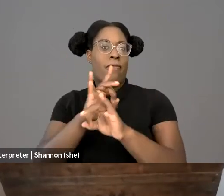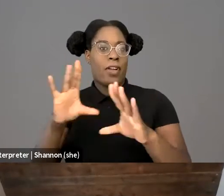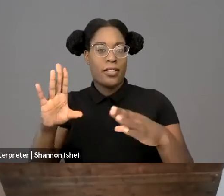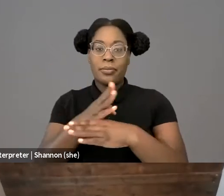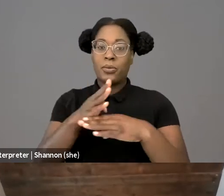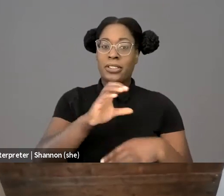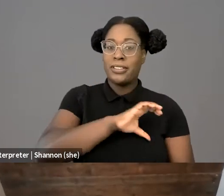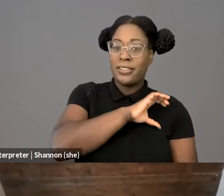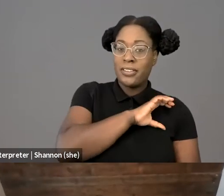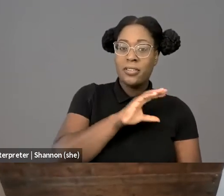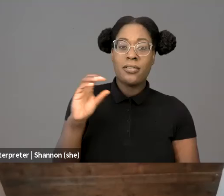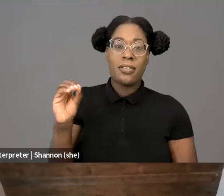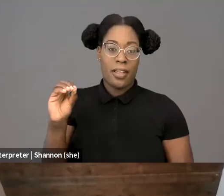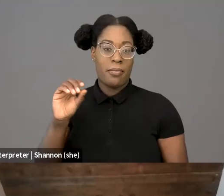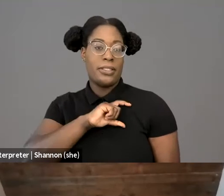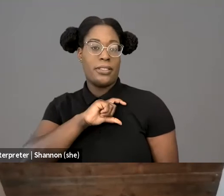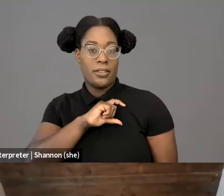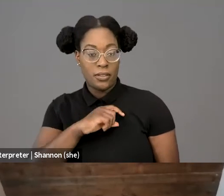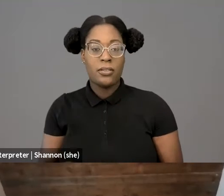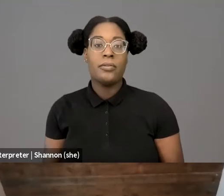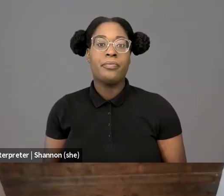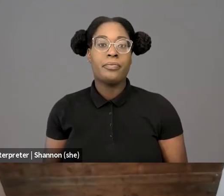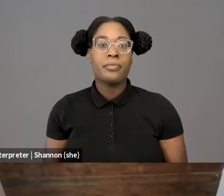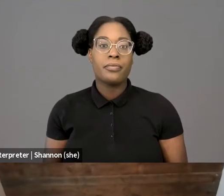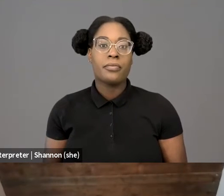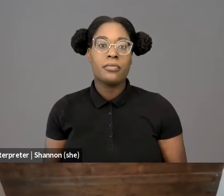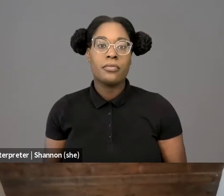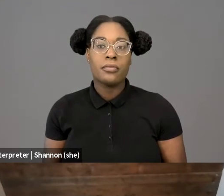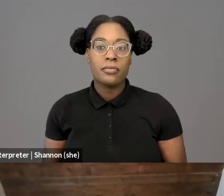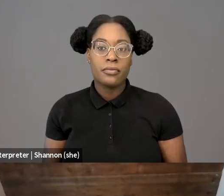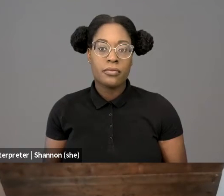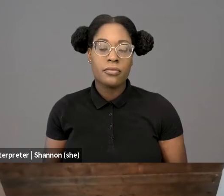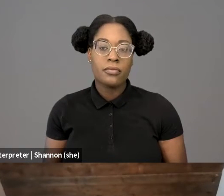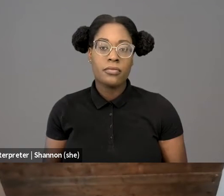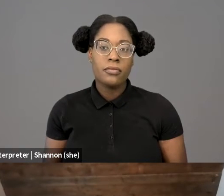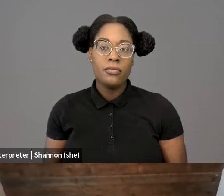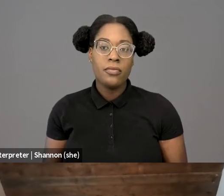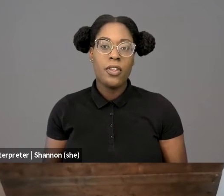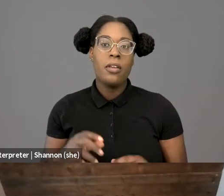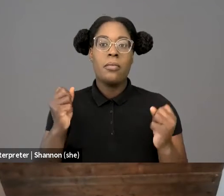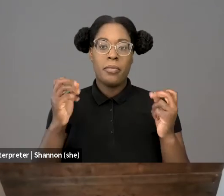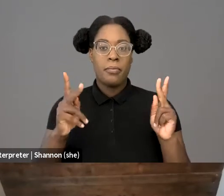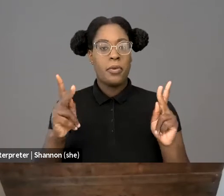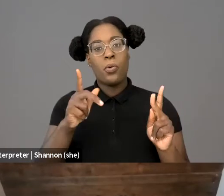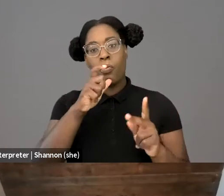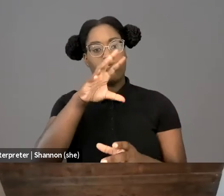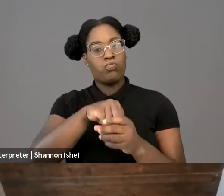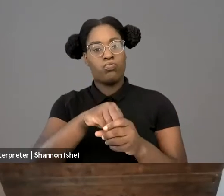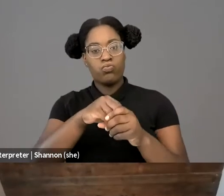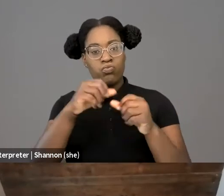The resurgence of protests by Black Lives Matter activists and their rallying cry, "Black lives matter", has ushered a global reckoning